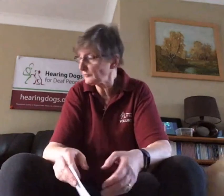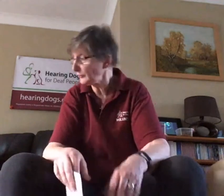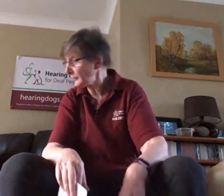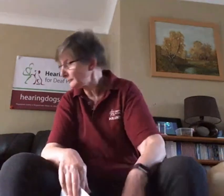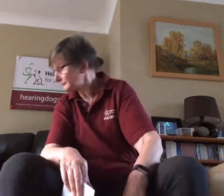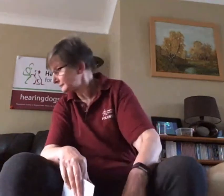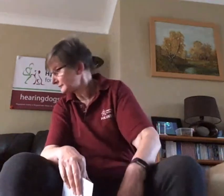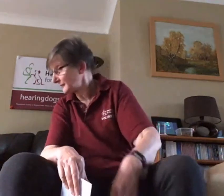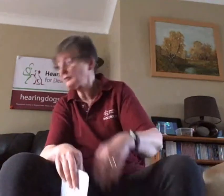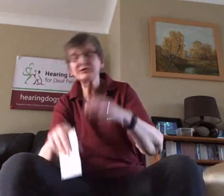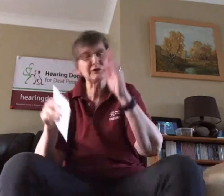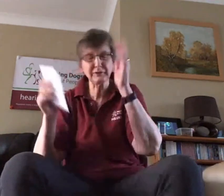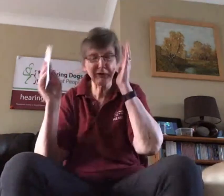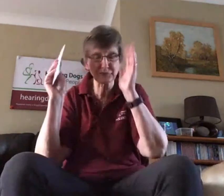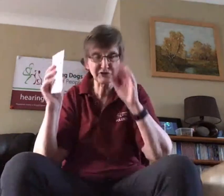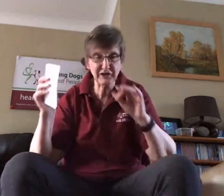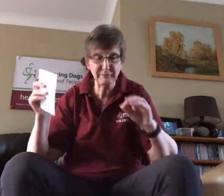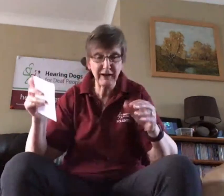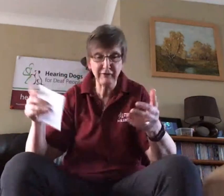Sorry oh sorry my husband's in the background.